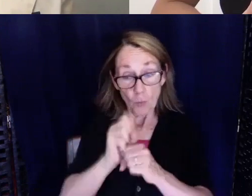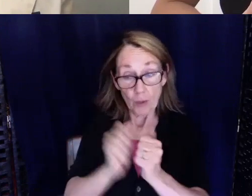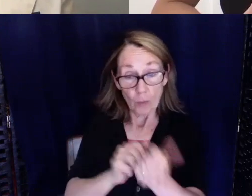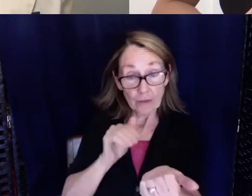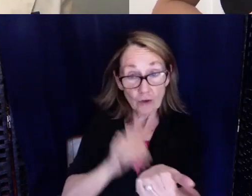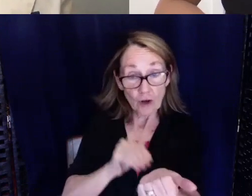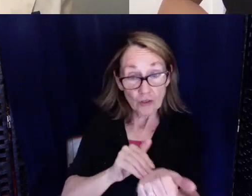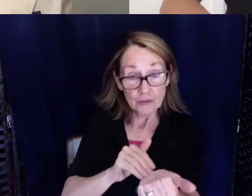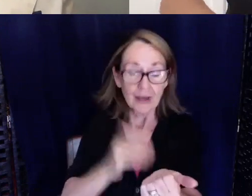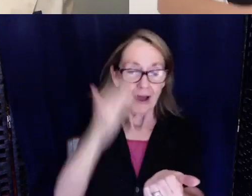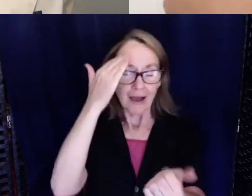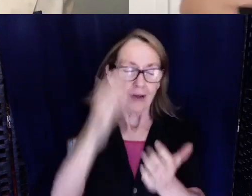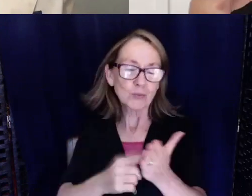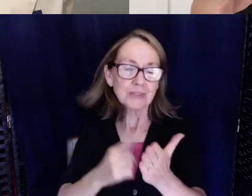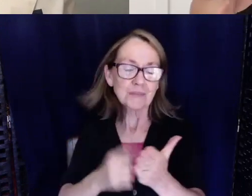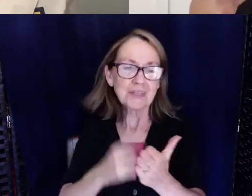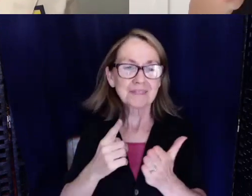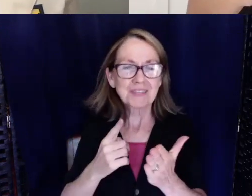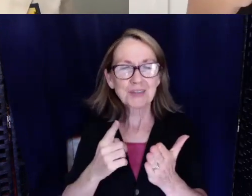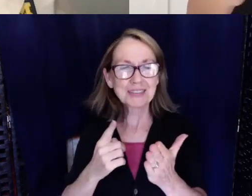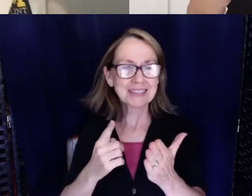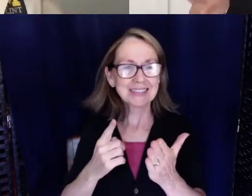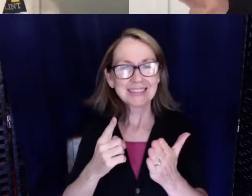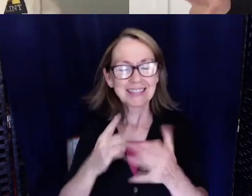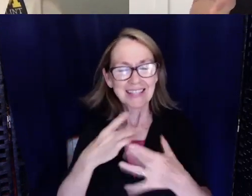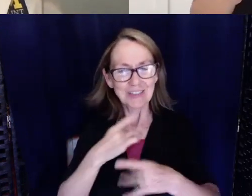I know sometimes there's that interesting relationship between doctors